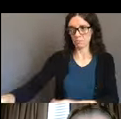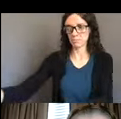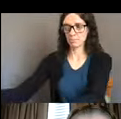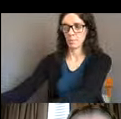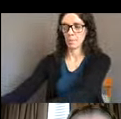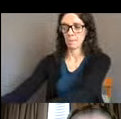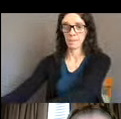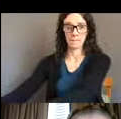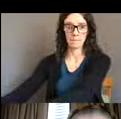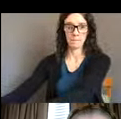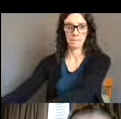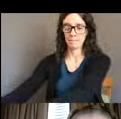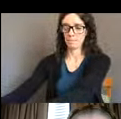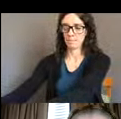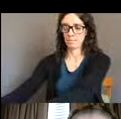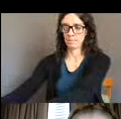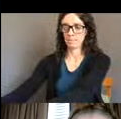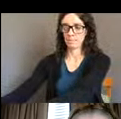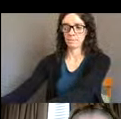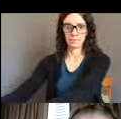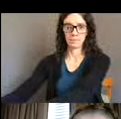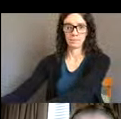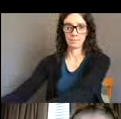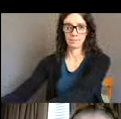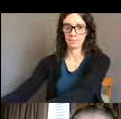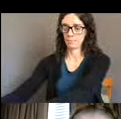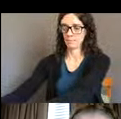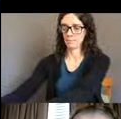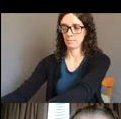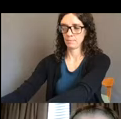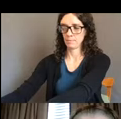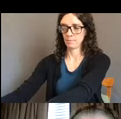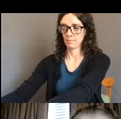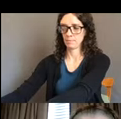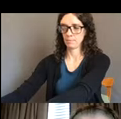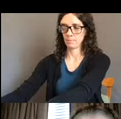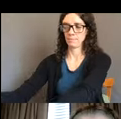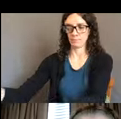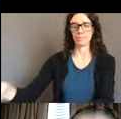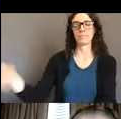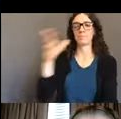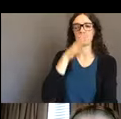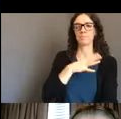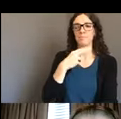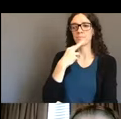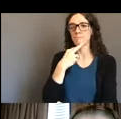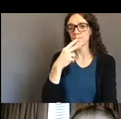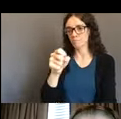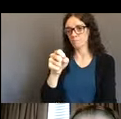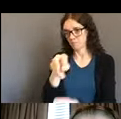Hi everyone, I'm Christine Getman. I'm the executive director of a non-profit called Magic Wheelchair.